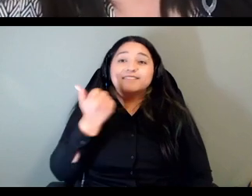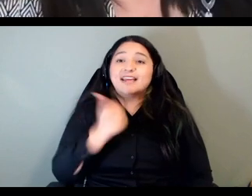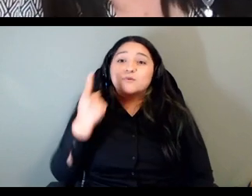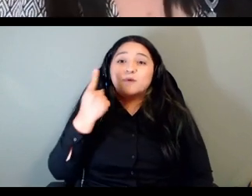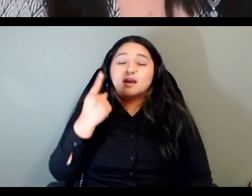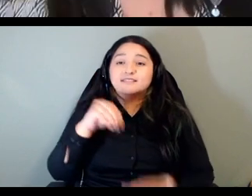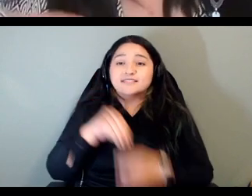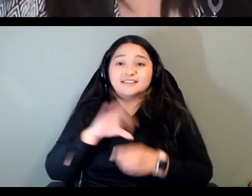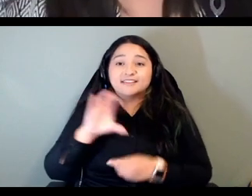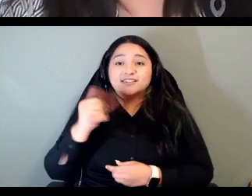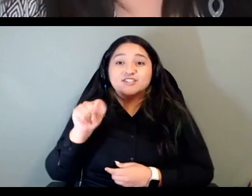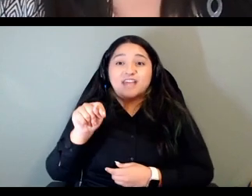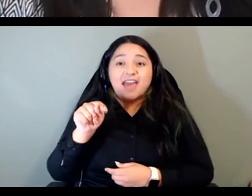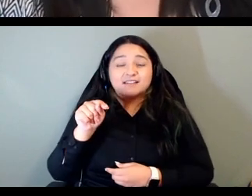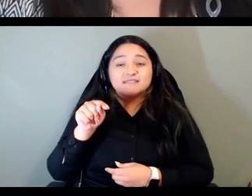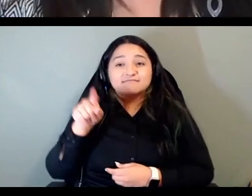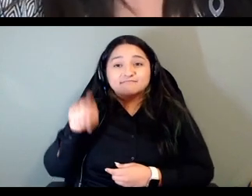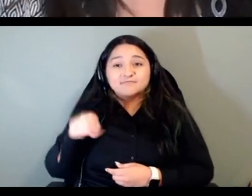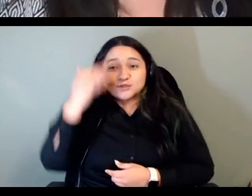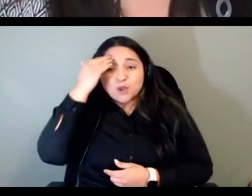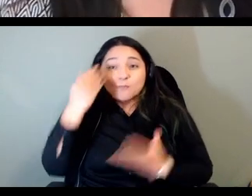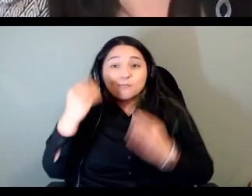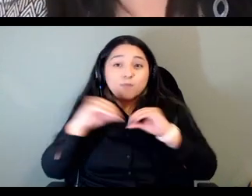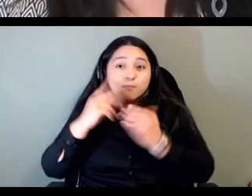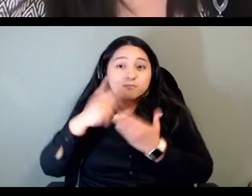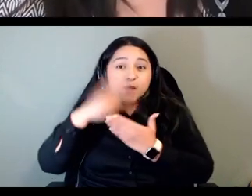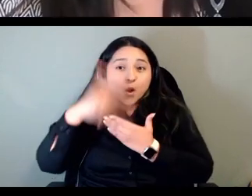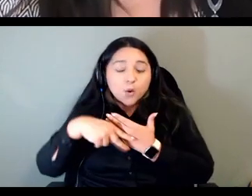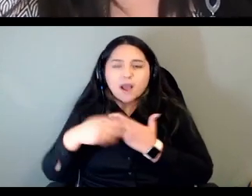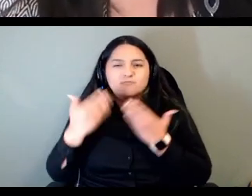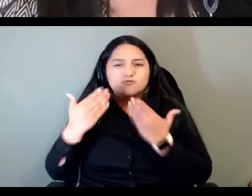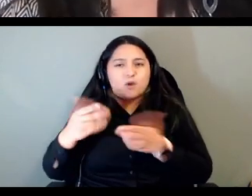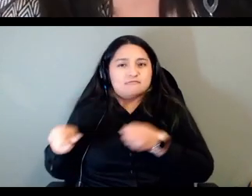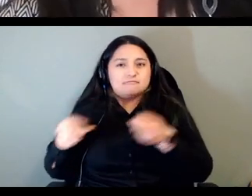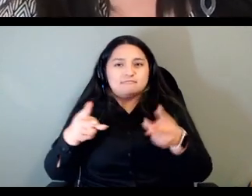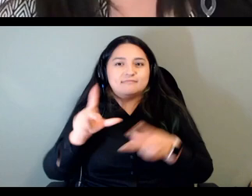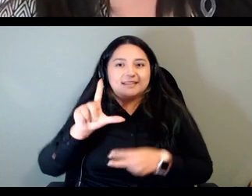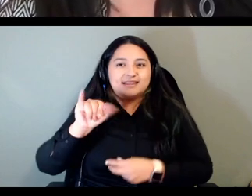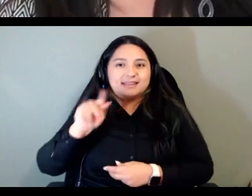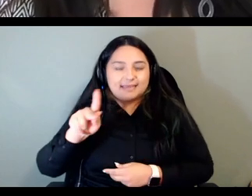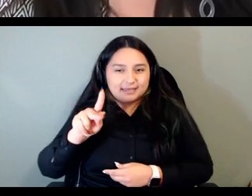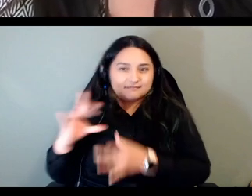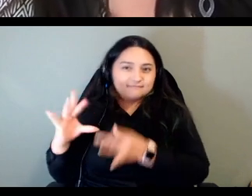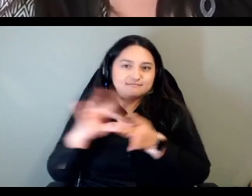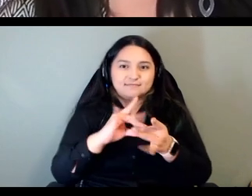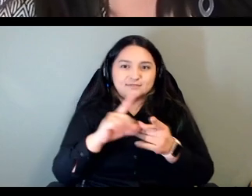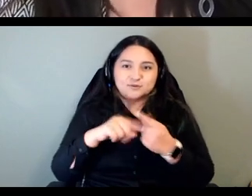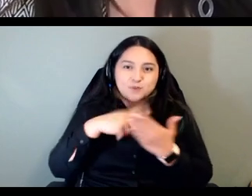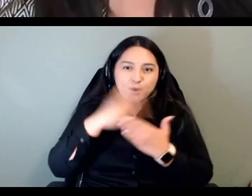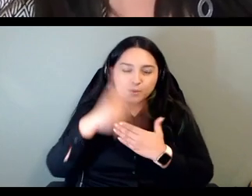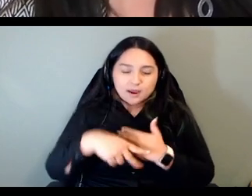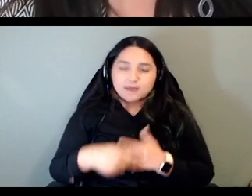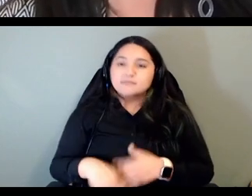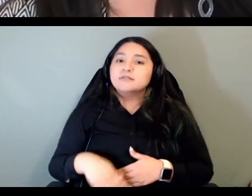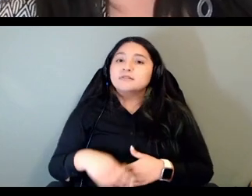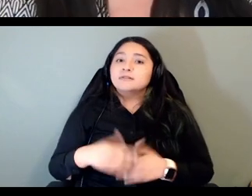other programs feel free to um drop a link to those i want to say thank you all for coming